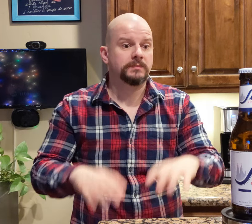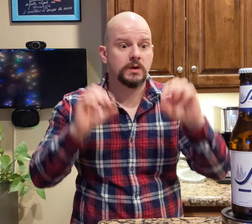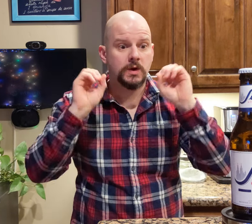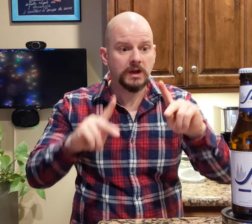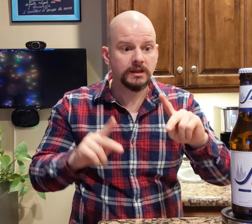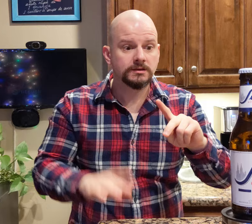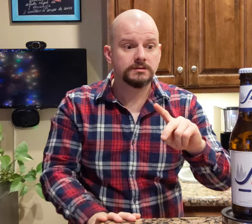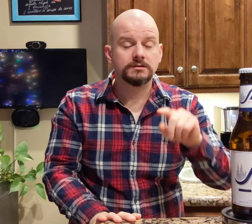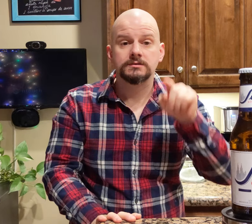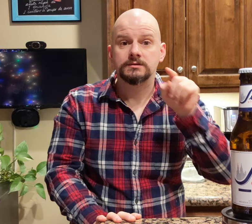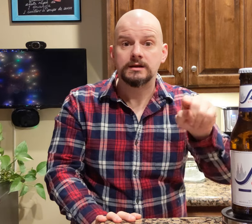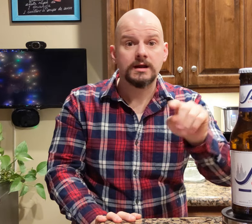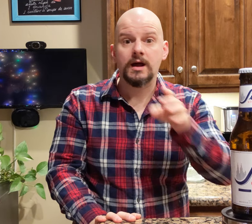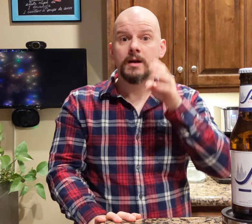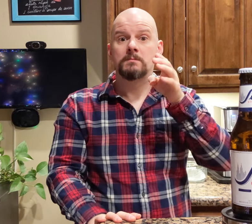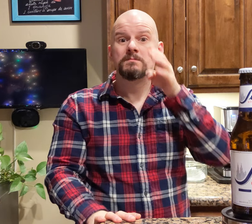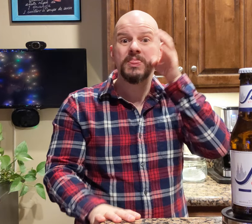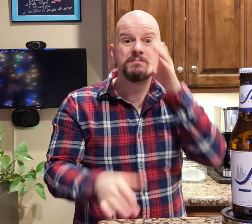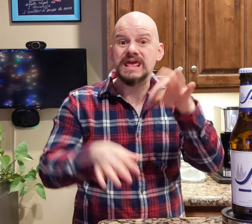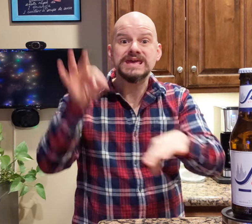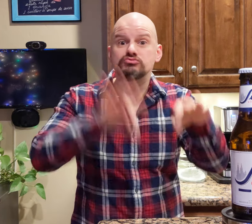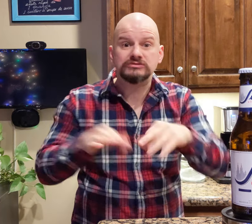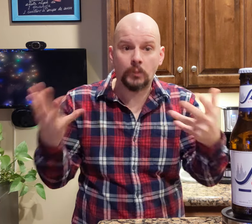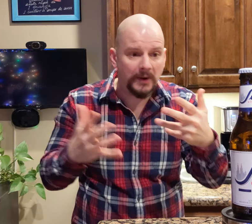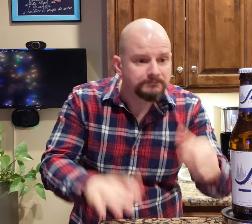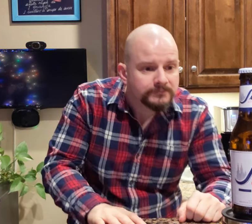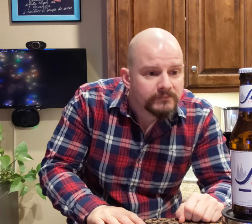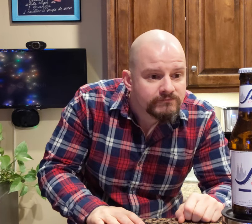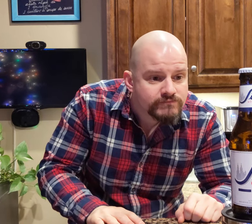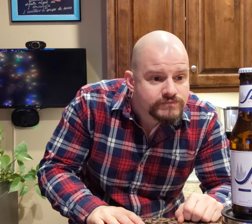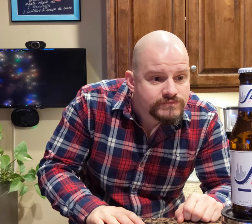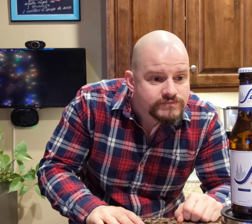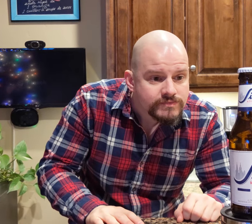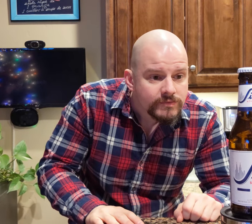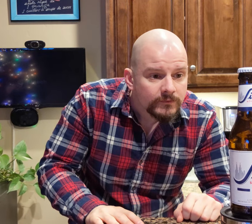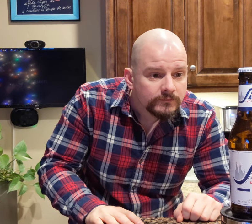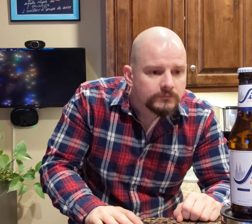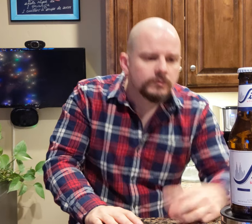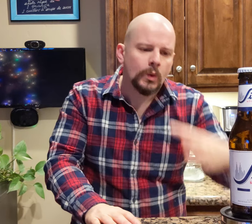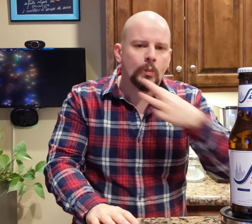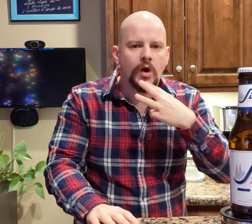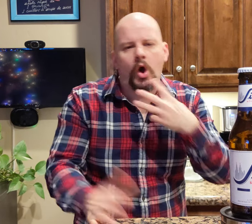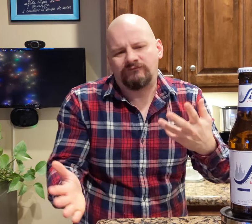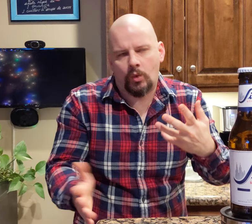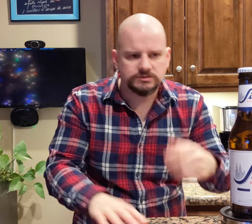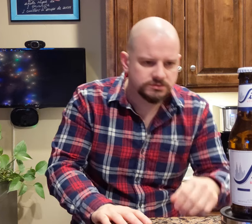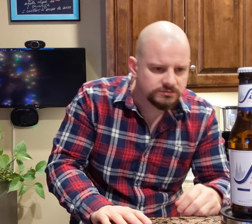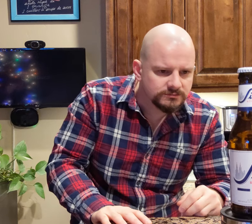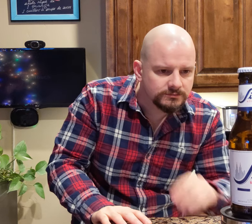Okay, the beer ingredients are... water, of course...